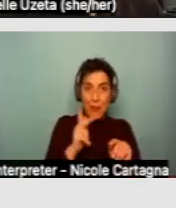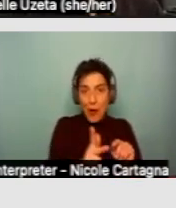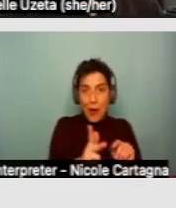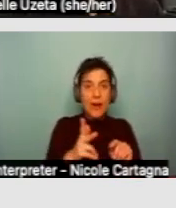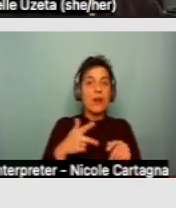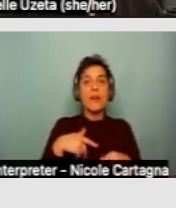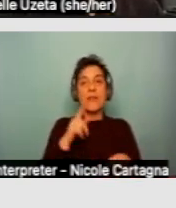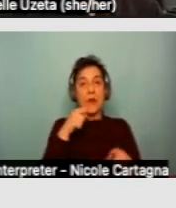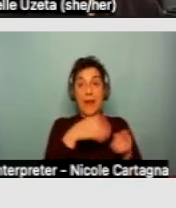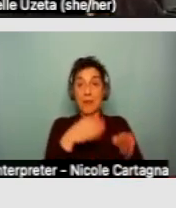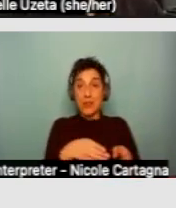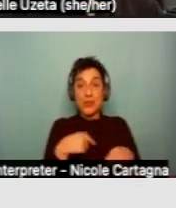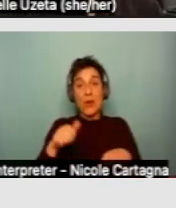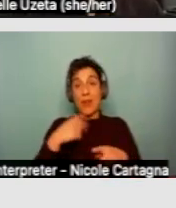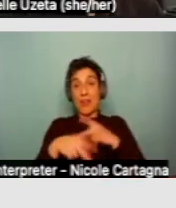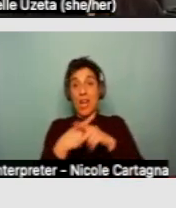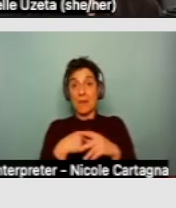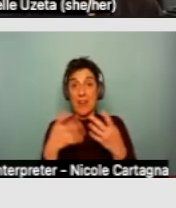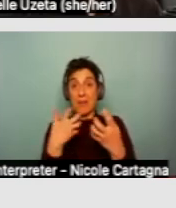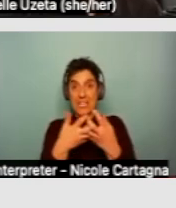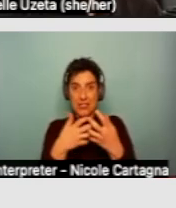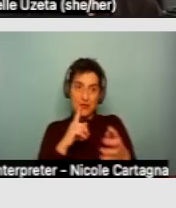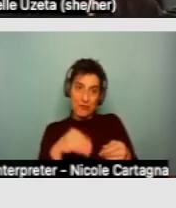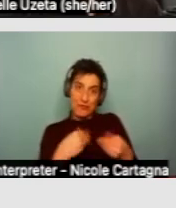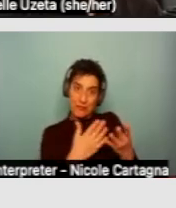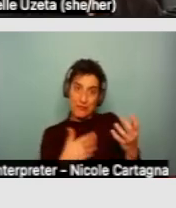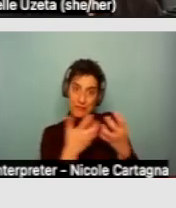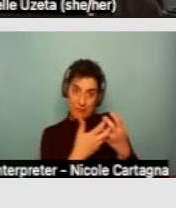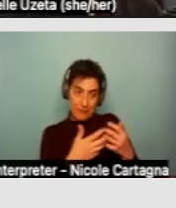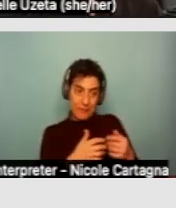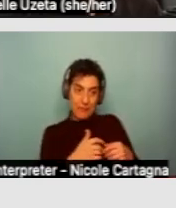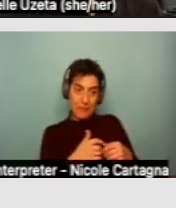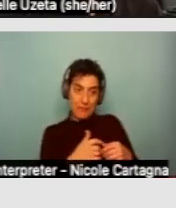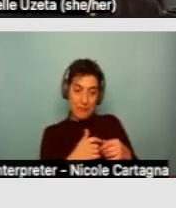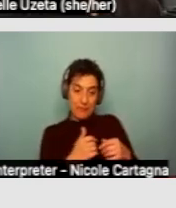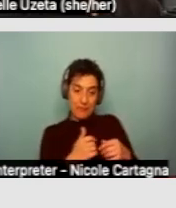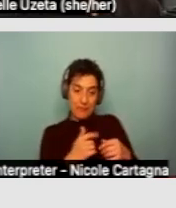to allow those types of services to be delivered at the housing location.